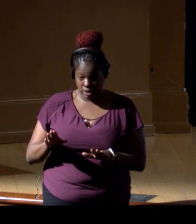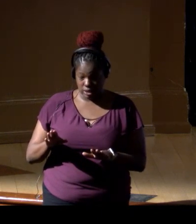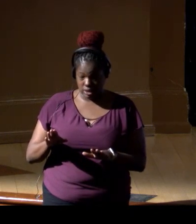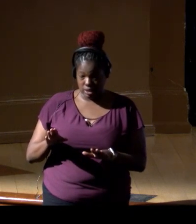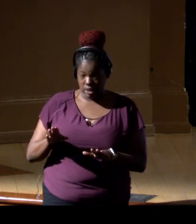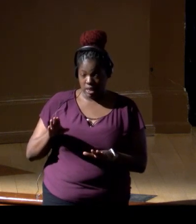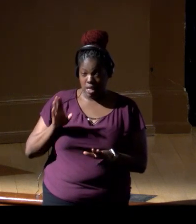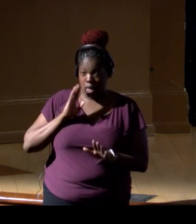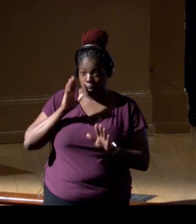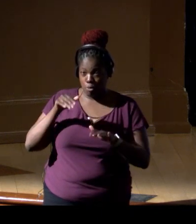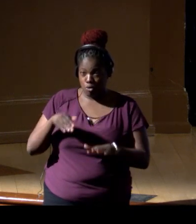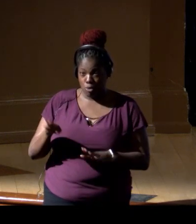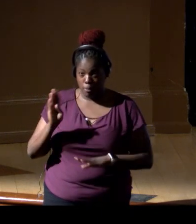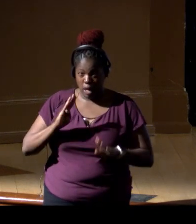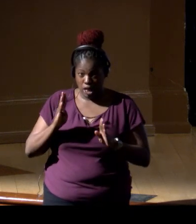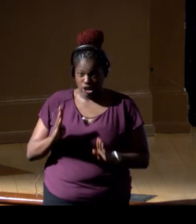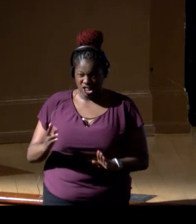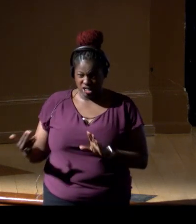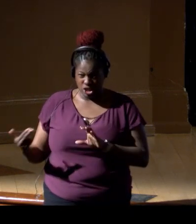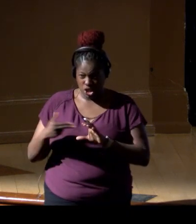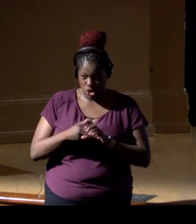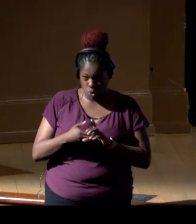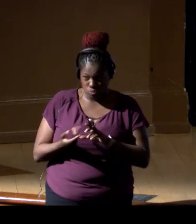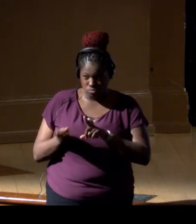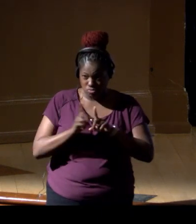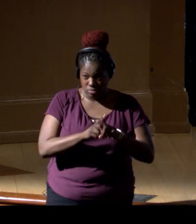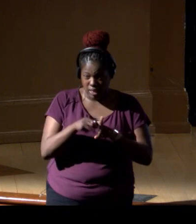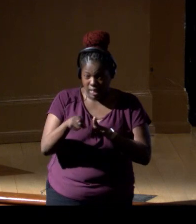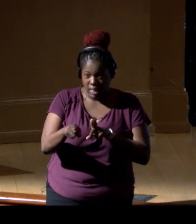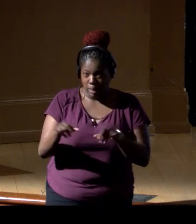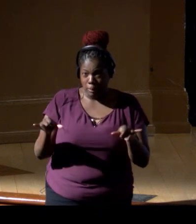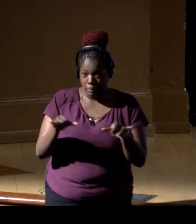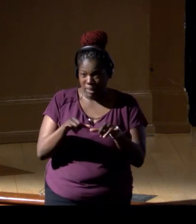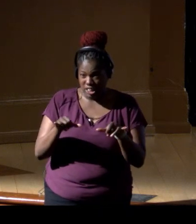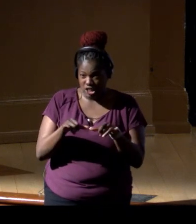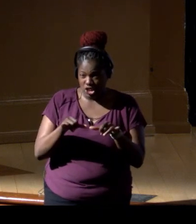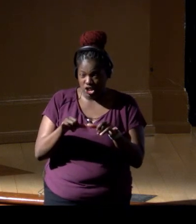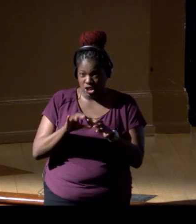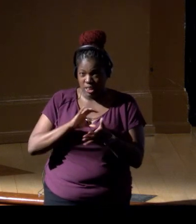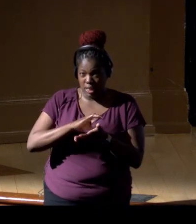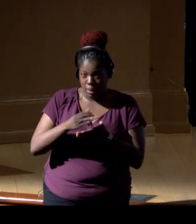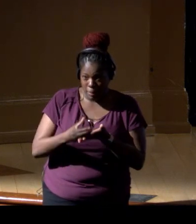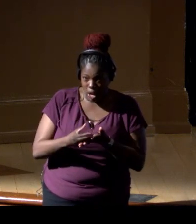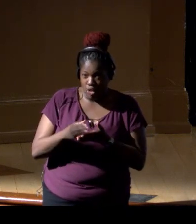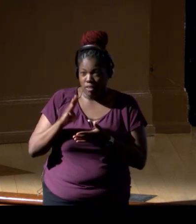from San Diego State University with us. So he measured the abundance of the numbers of bacteria in the water,